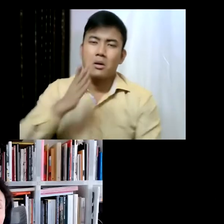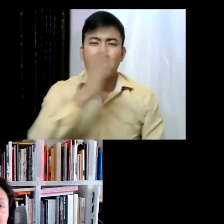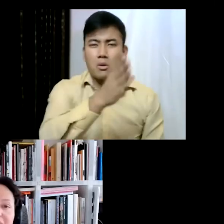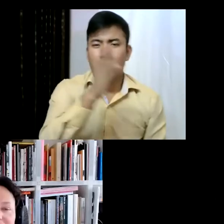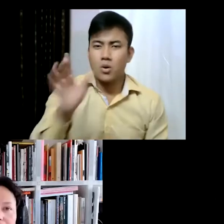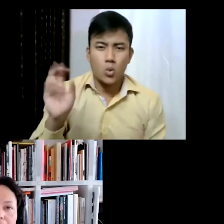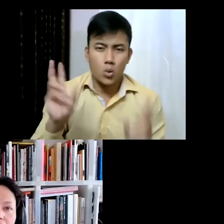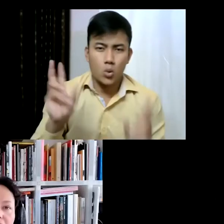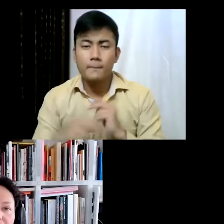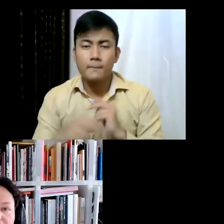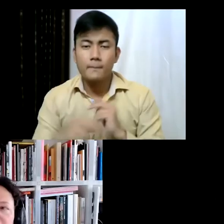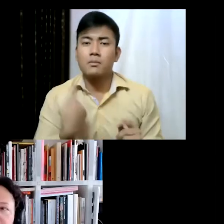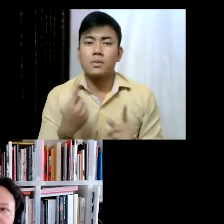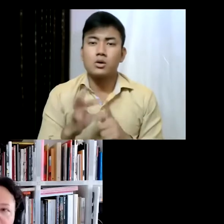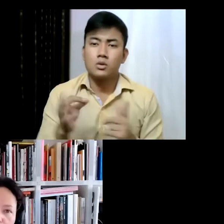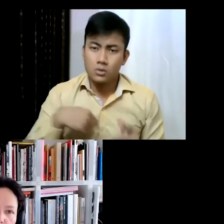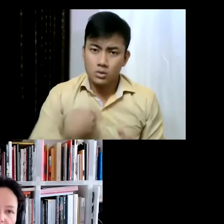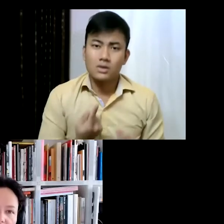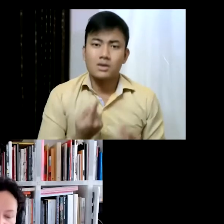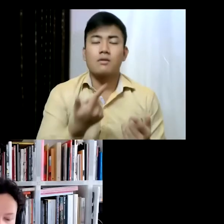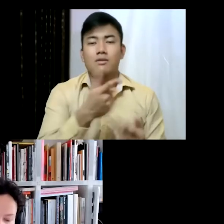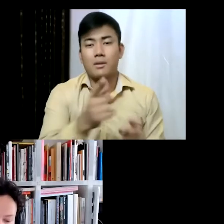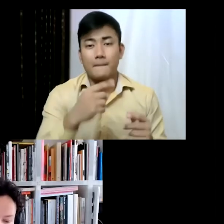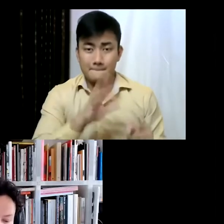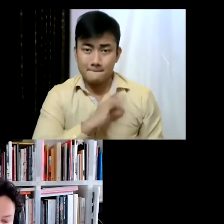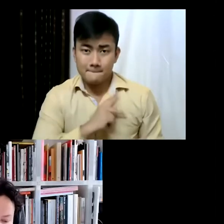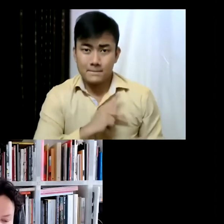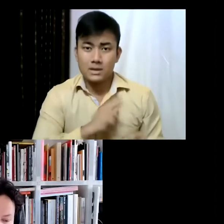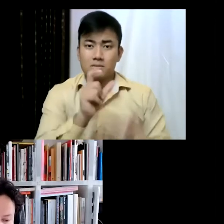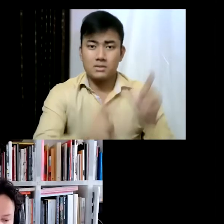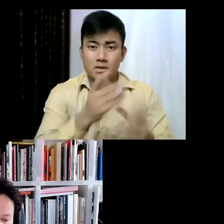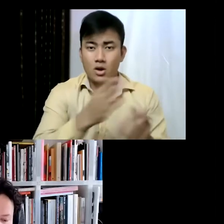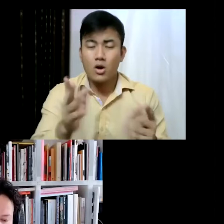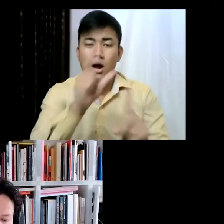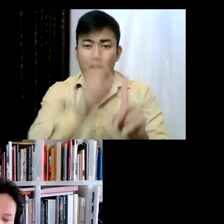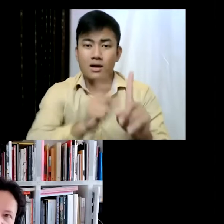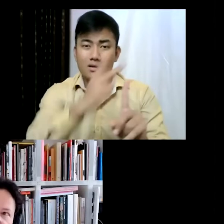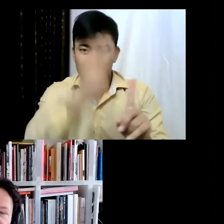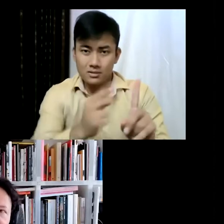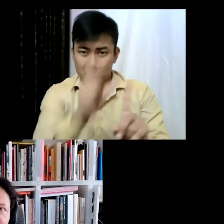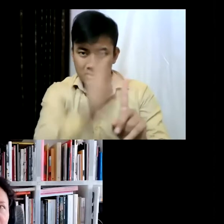have met more artists than I would have if I were traveling to these places. And something